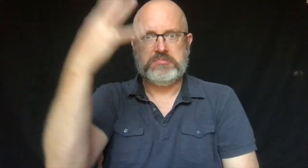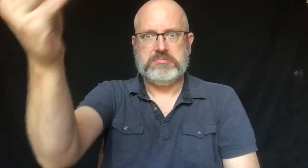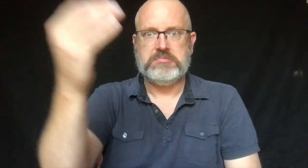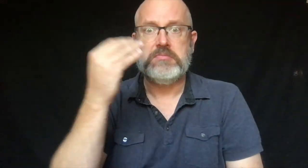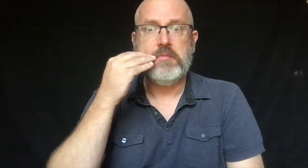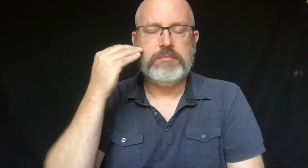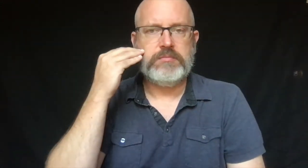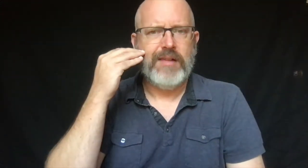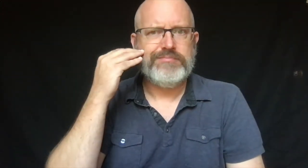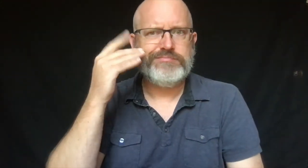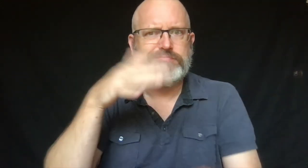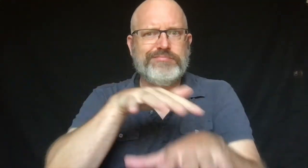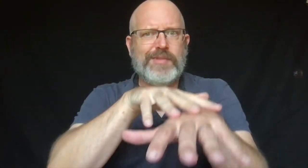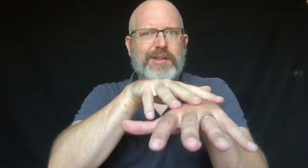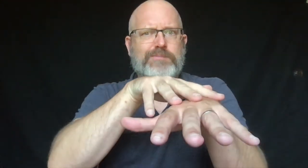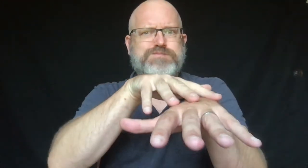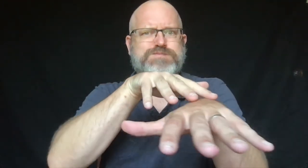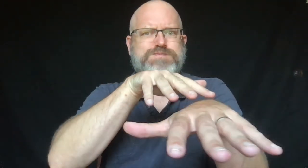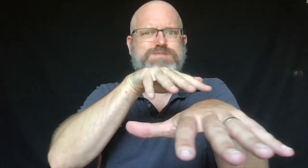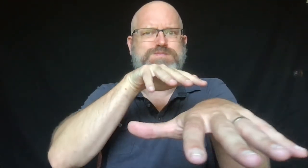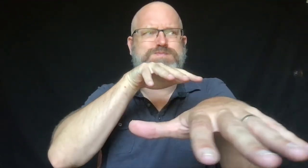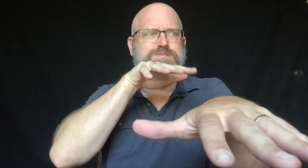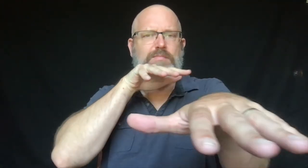His dad took him home.